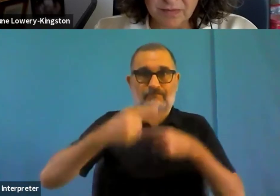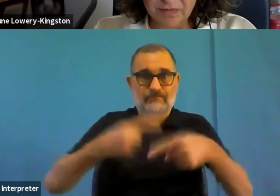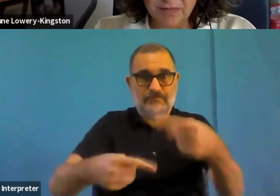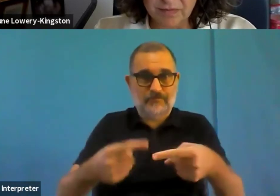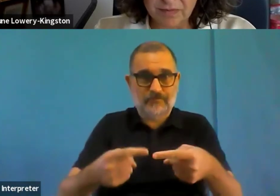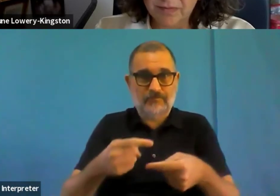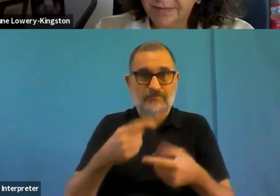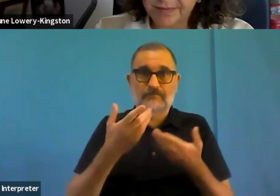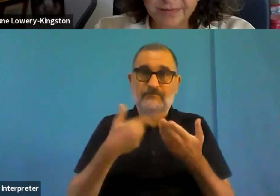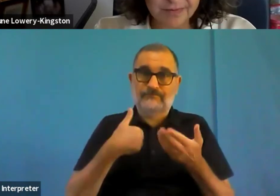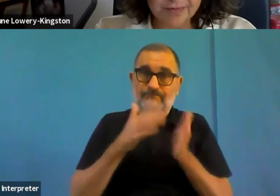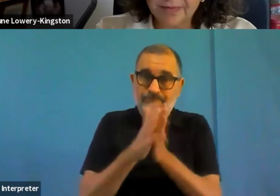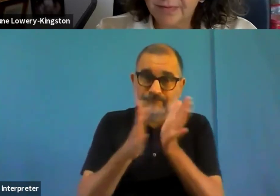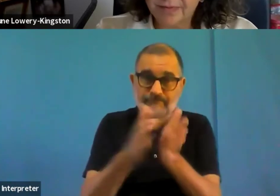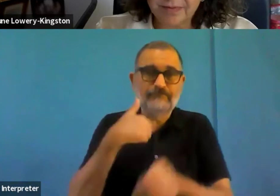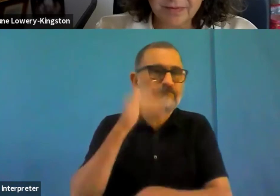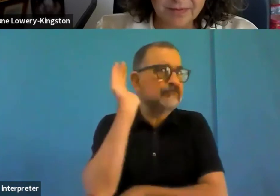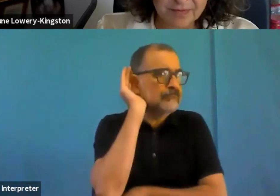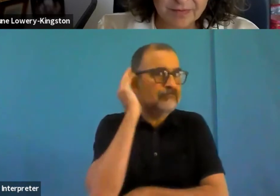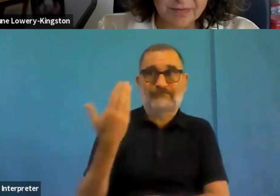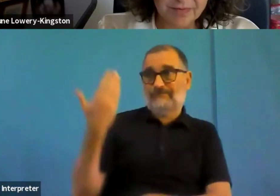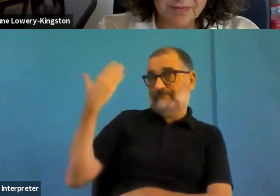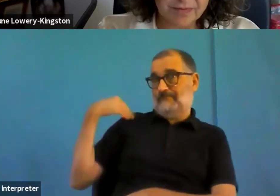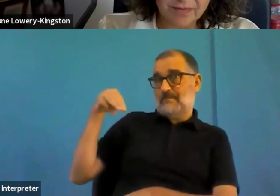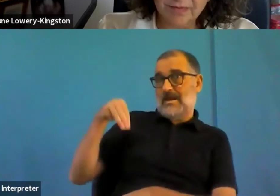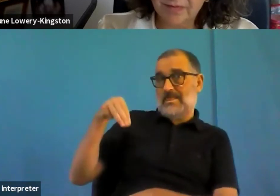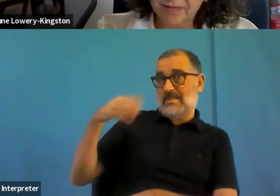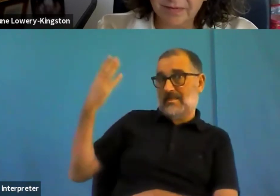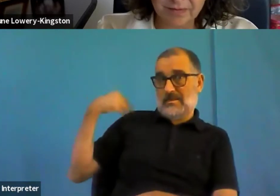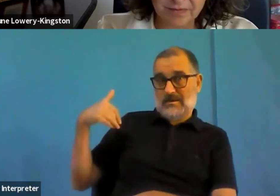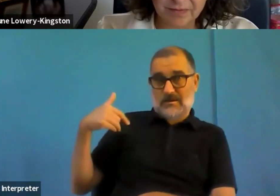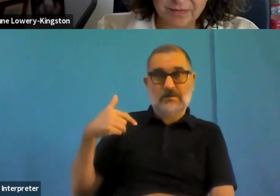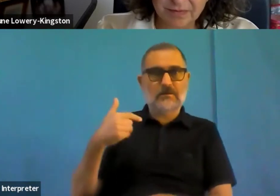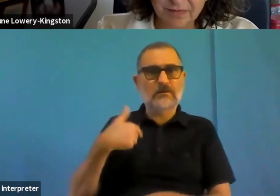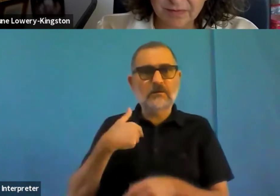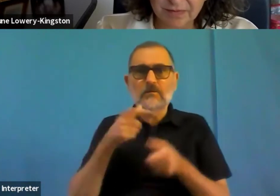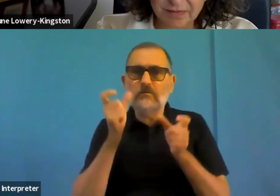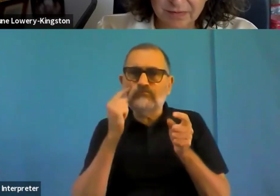are with a small number of websites they are obliged to monitor on when we argue with public